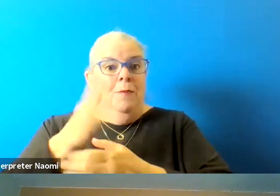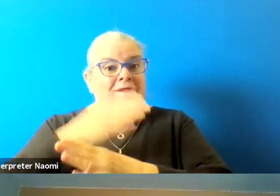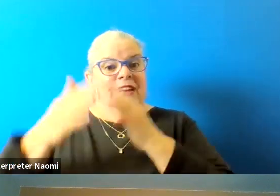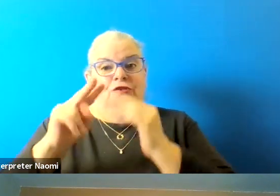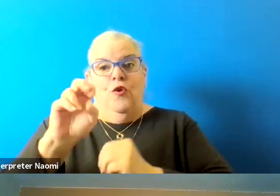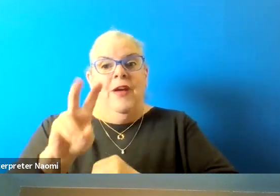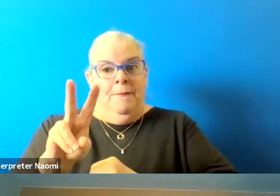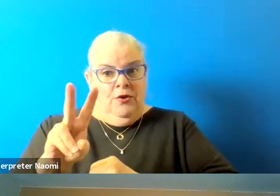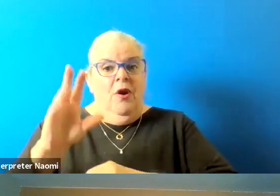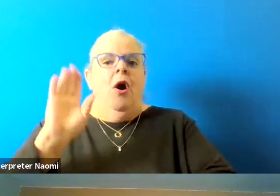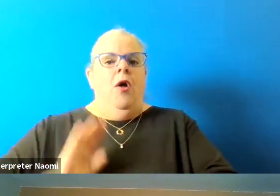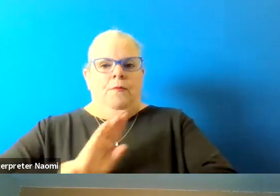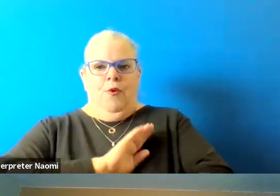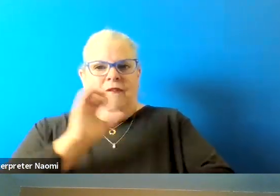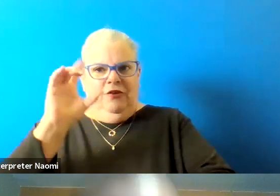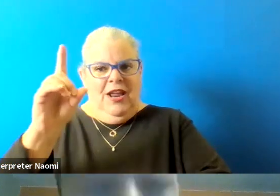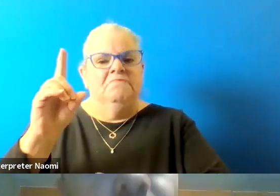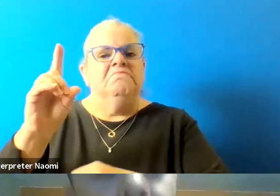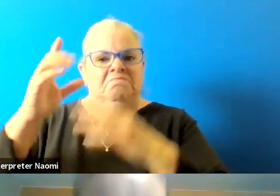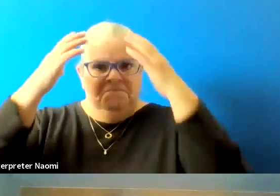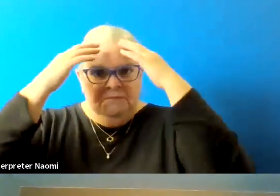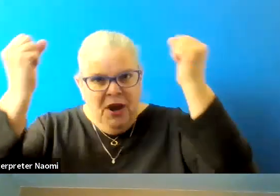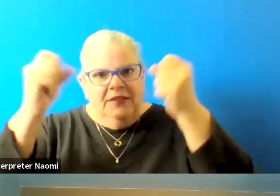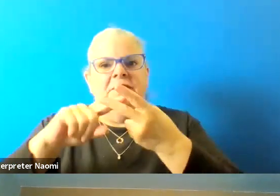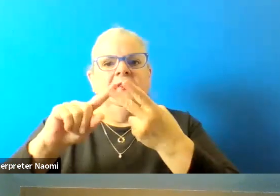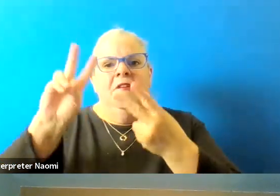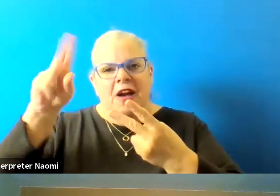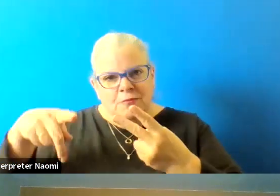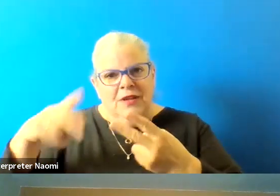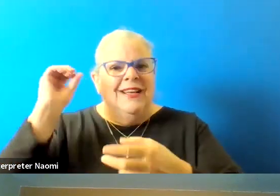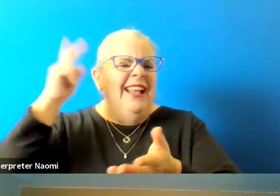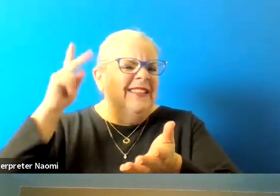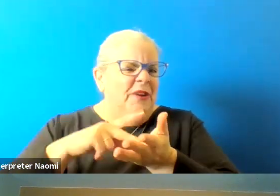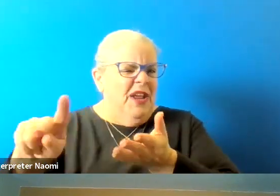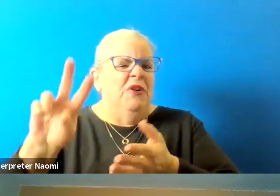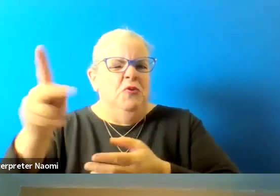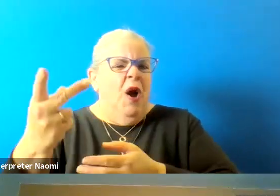on the board of education, I've served as a President, Vice President and Secretary twice, I'm in my second term,